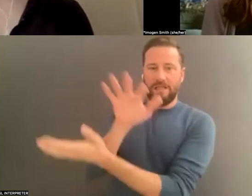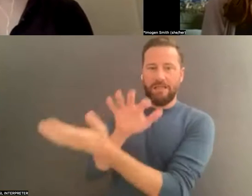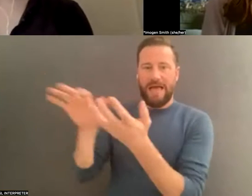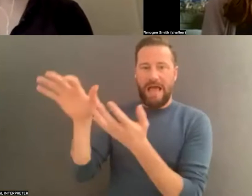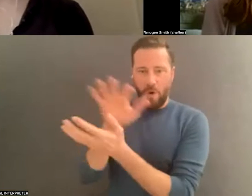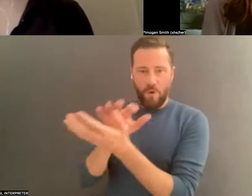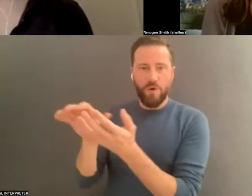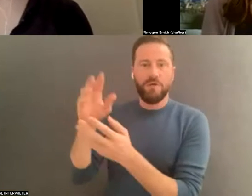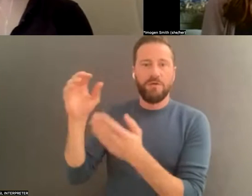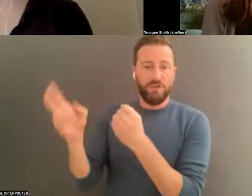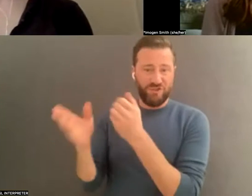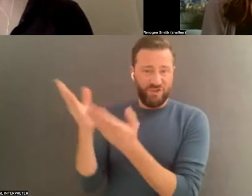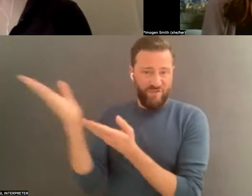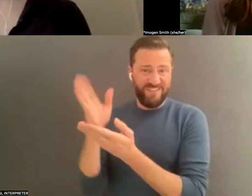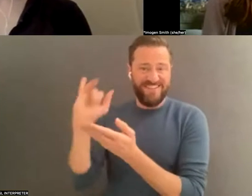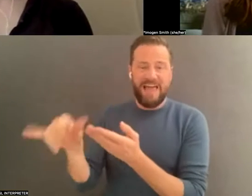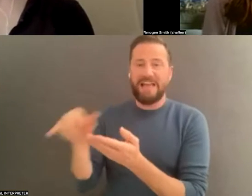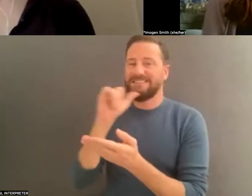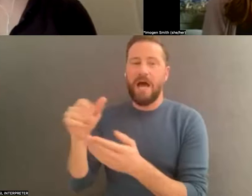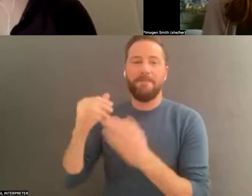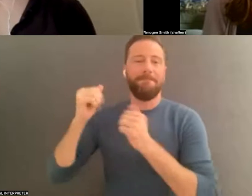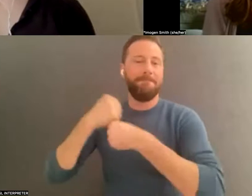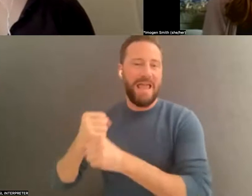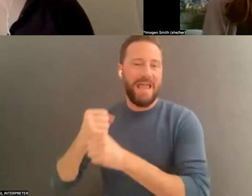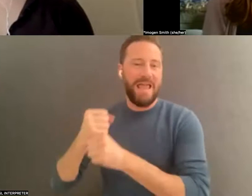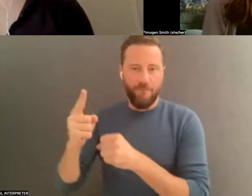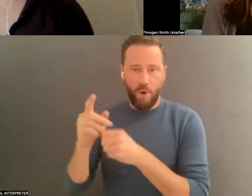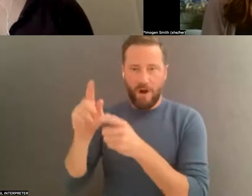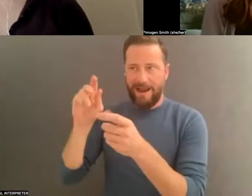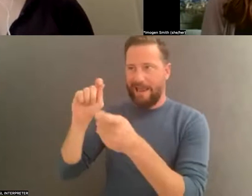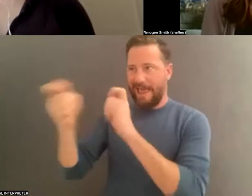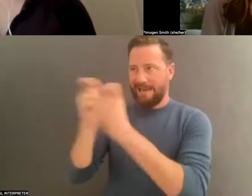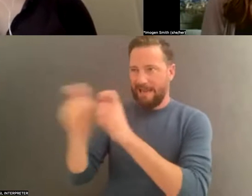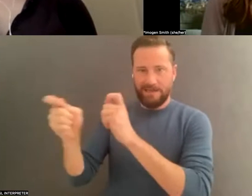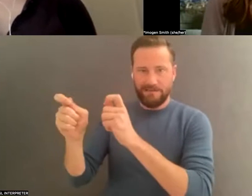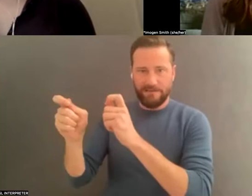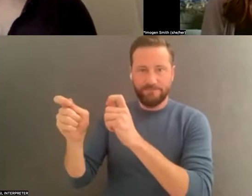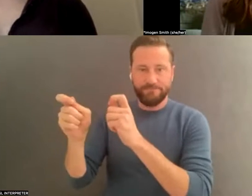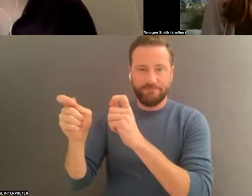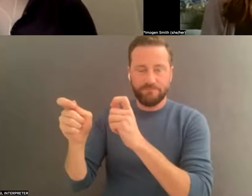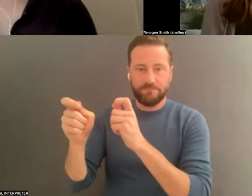not sure if all your coworkers and collaborator s can follow the rules. So no matter what type of